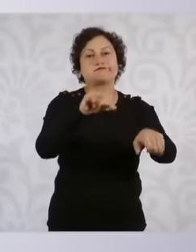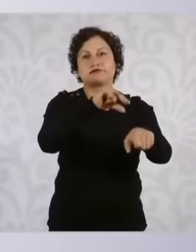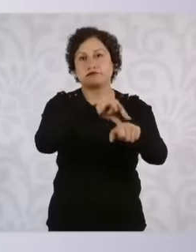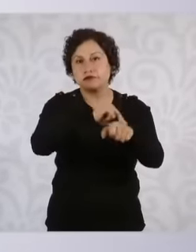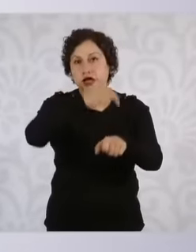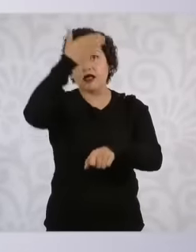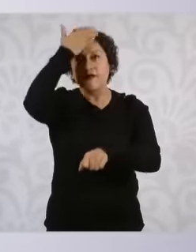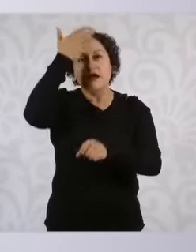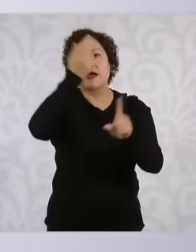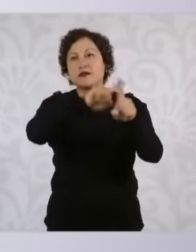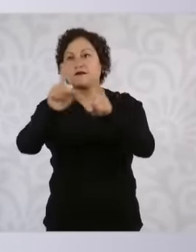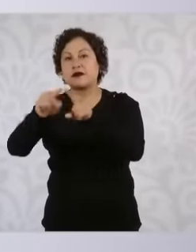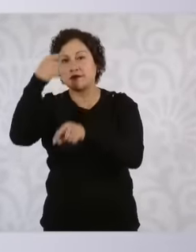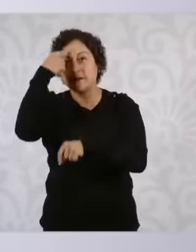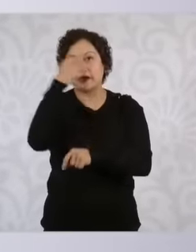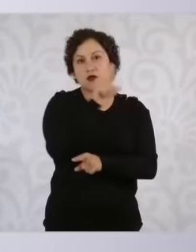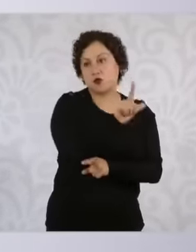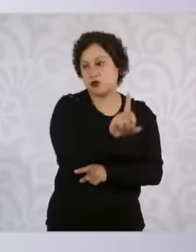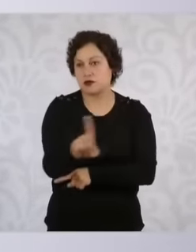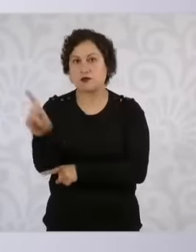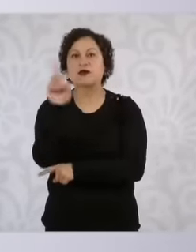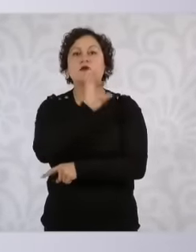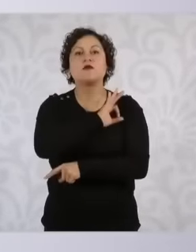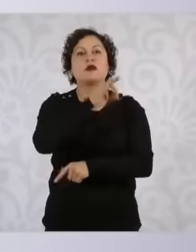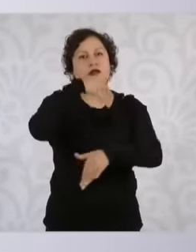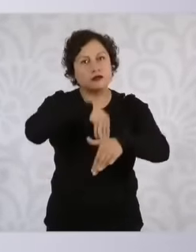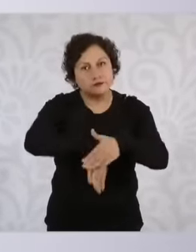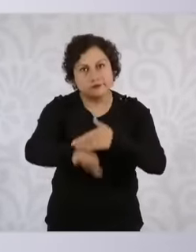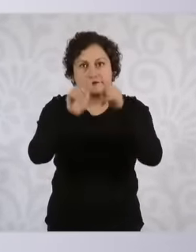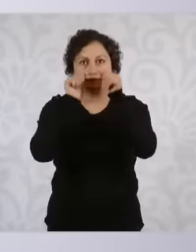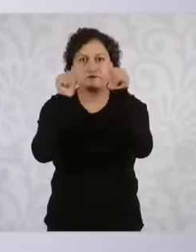attention on the weekends but it is one of the things that we have continued working on among all the